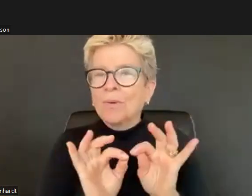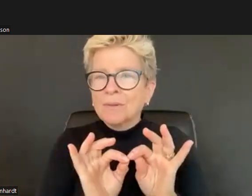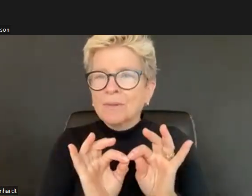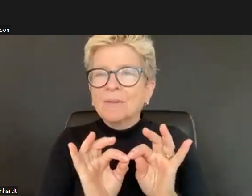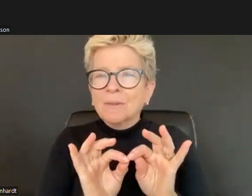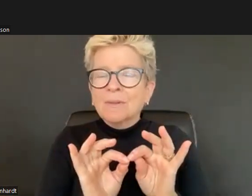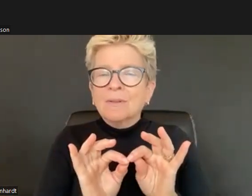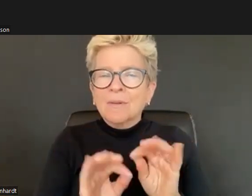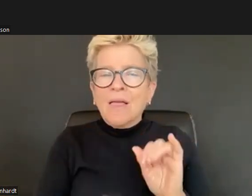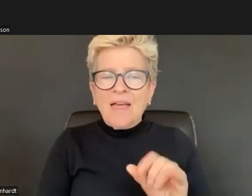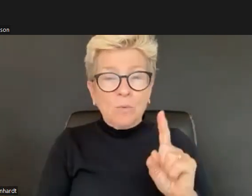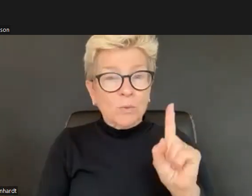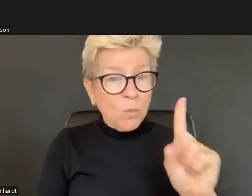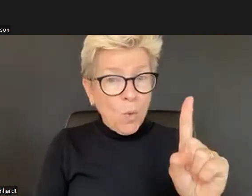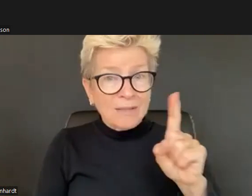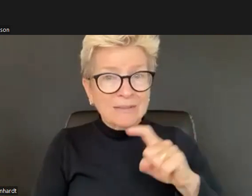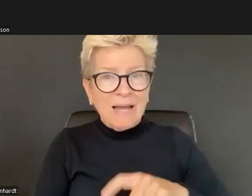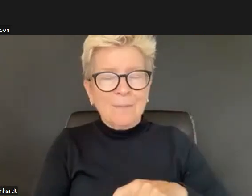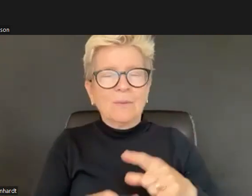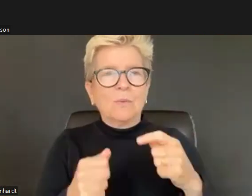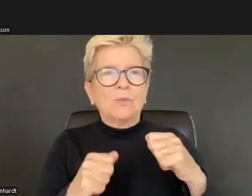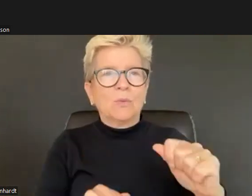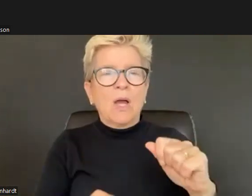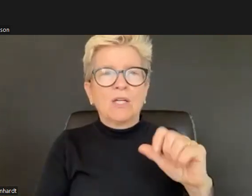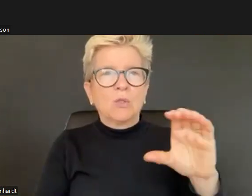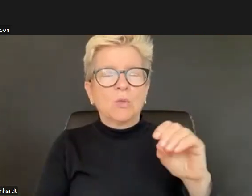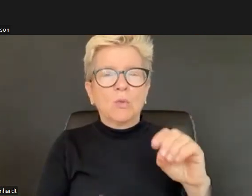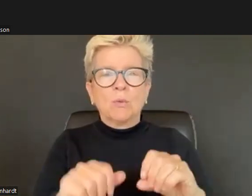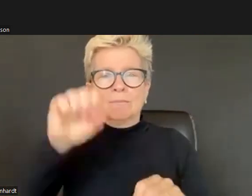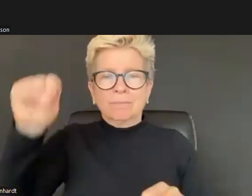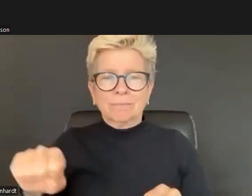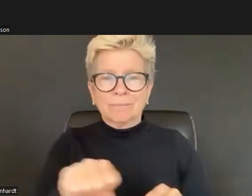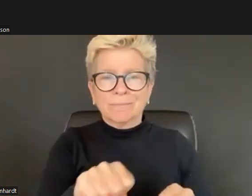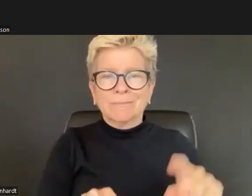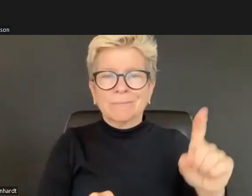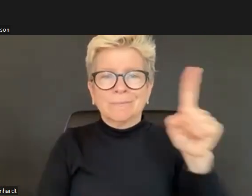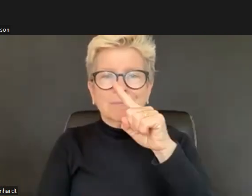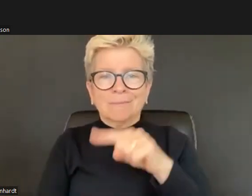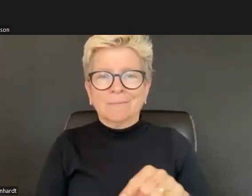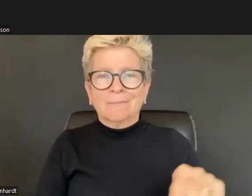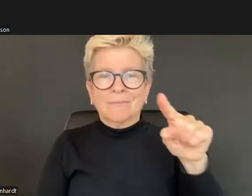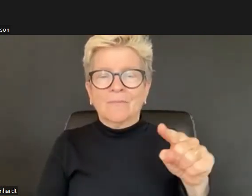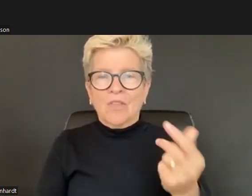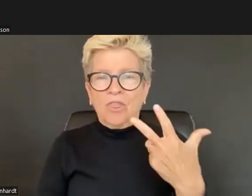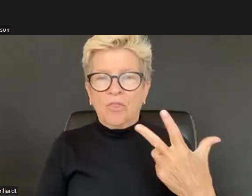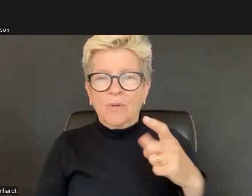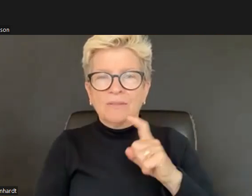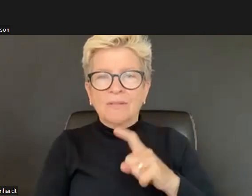And I usually say and help us remember that everything moves and is created with breath. So bringing that into a learning space.